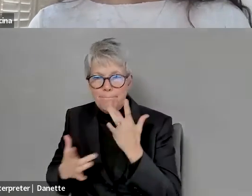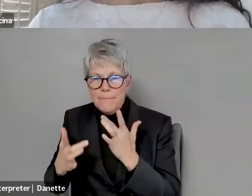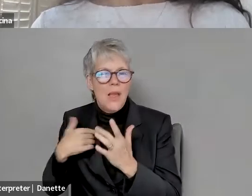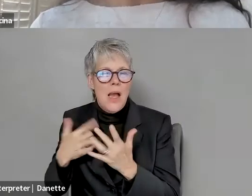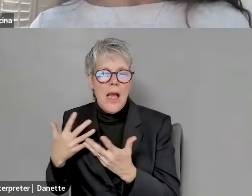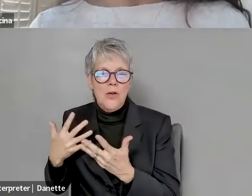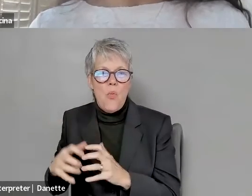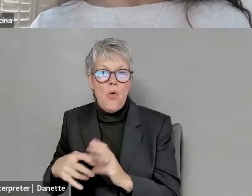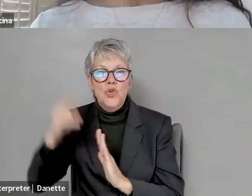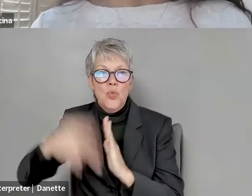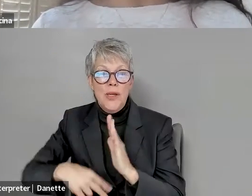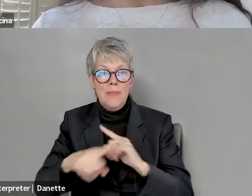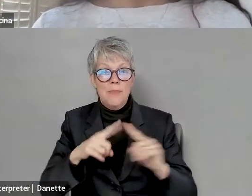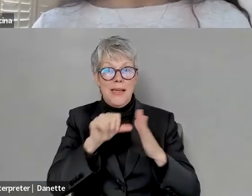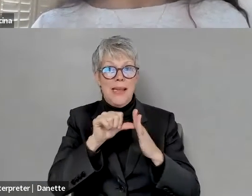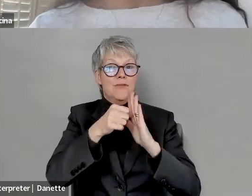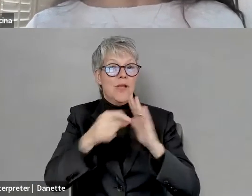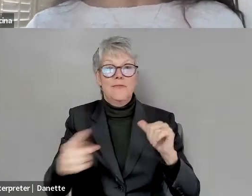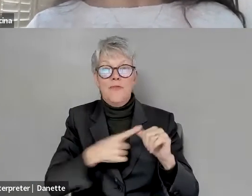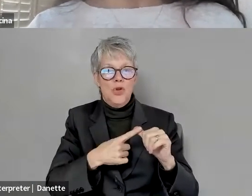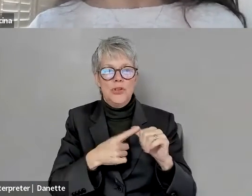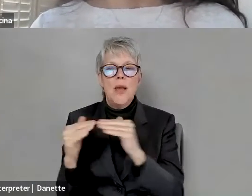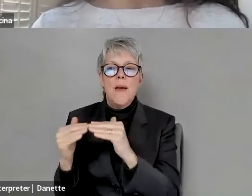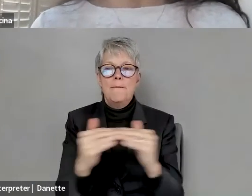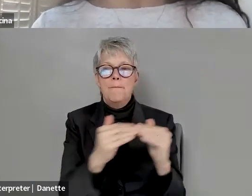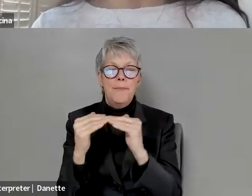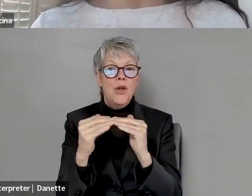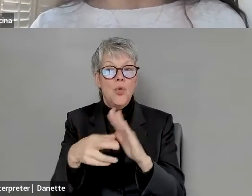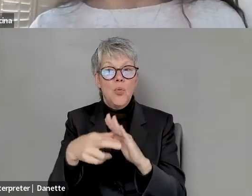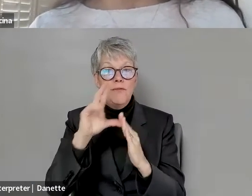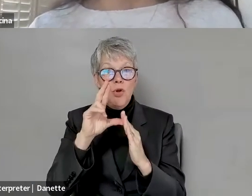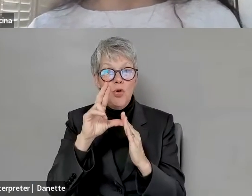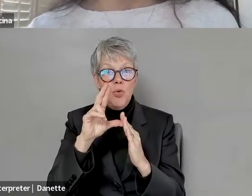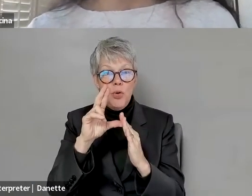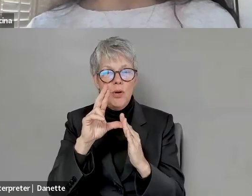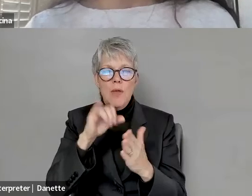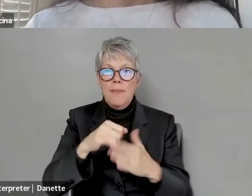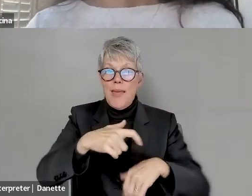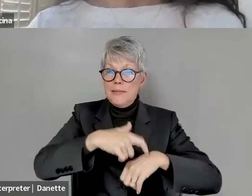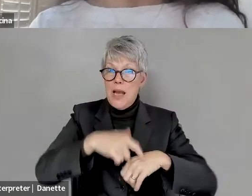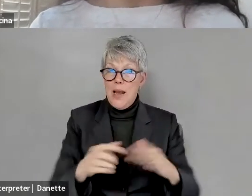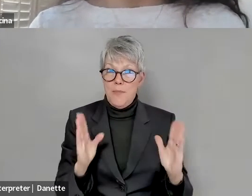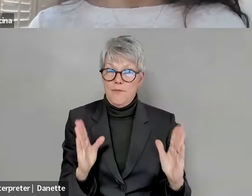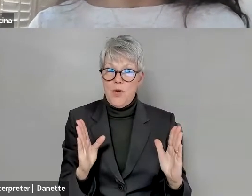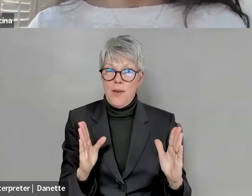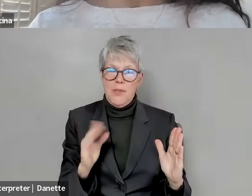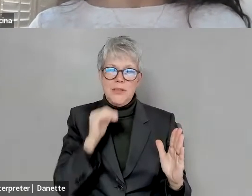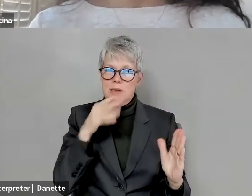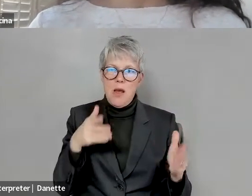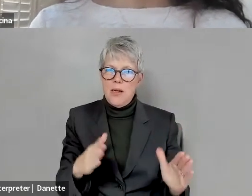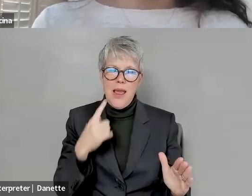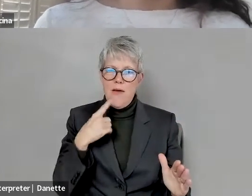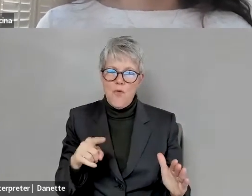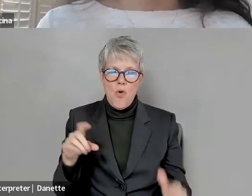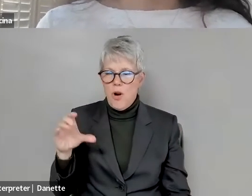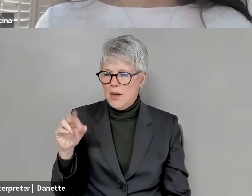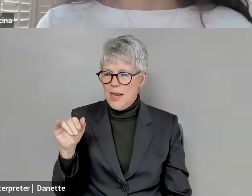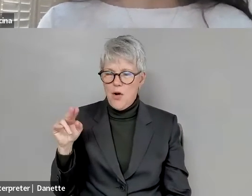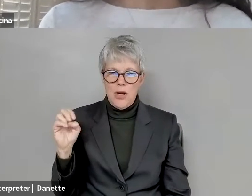that. The first step that we recommended was to conduct a peer review Um. The timeframe in which this report was completed did not allow for Caroline and I for a thorough.